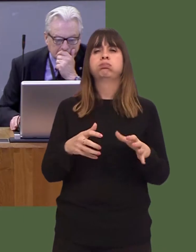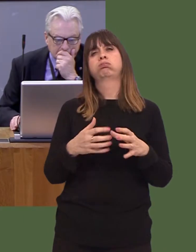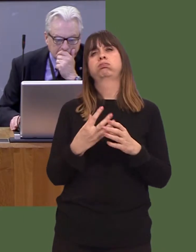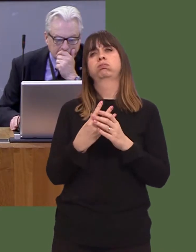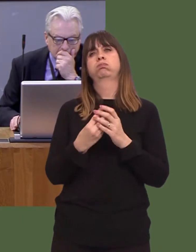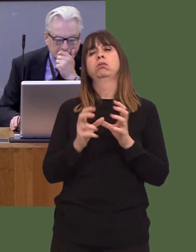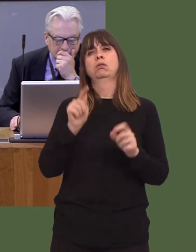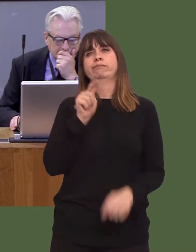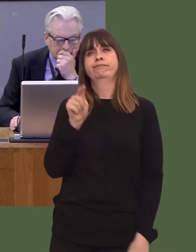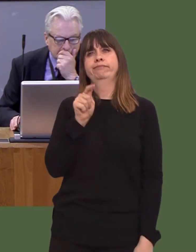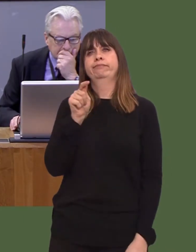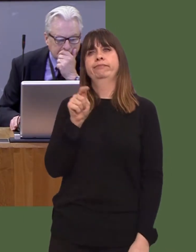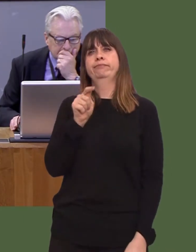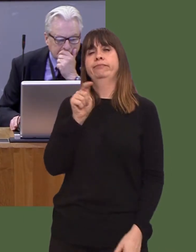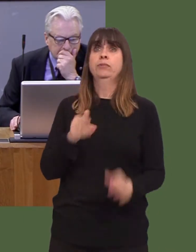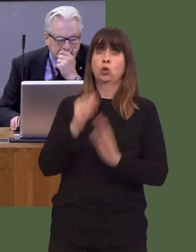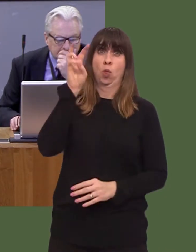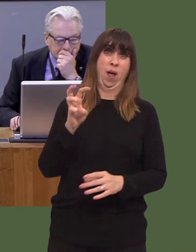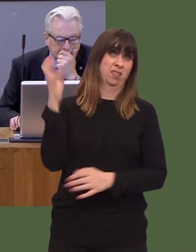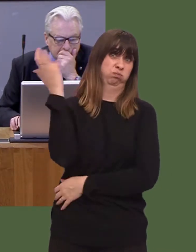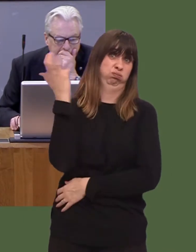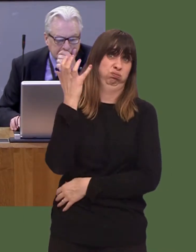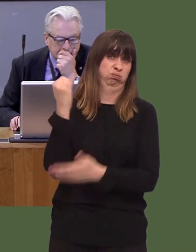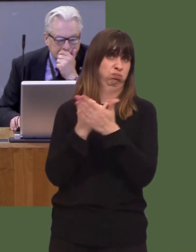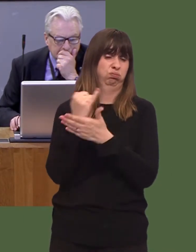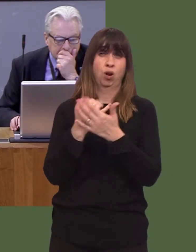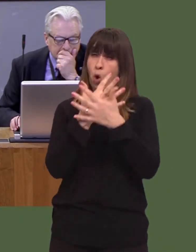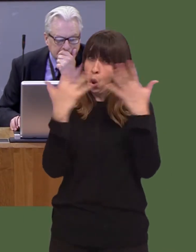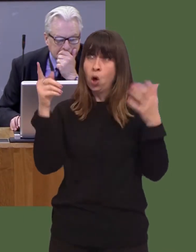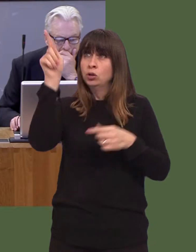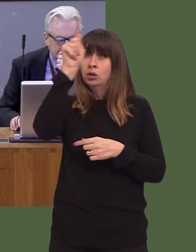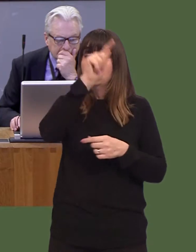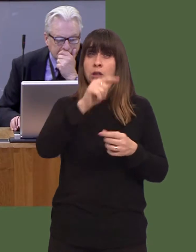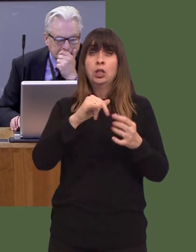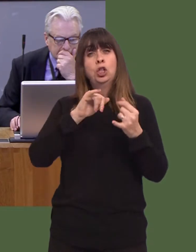Wales, and there are still many people who donít have access to superfast broadband.